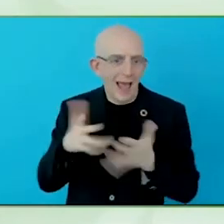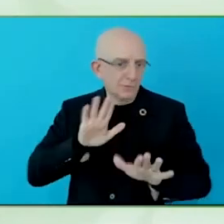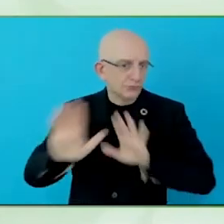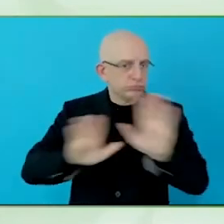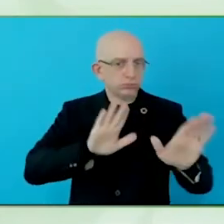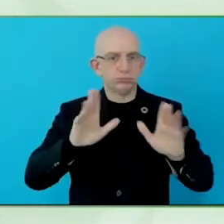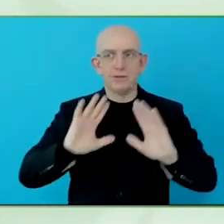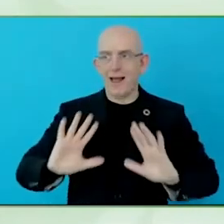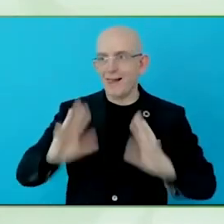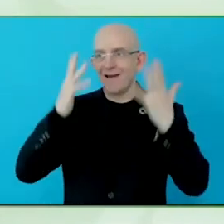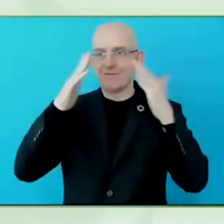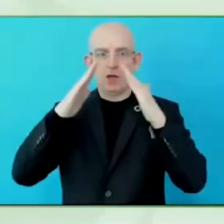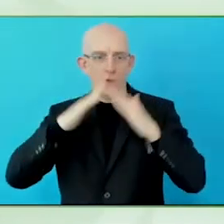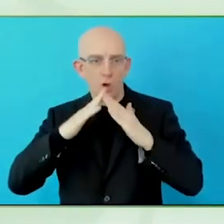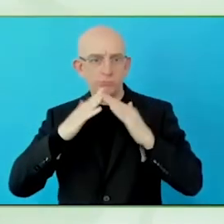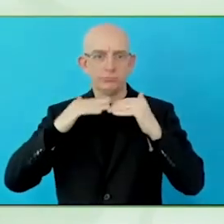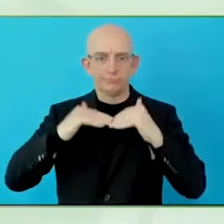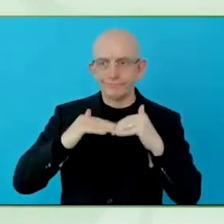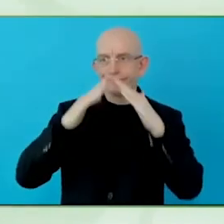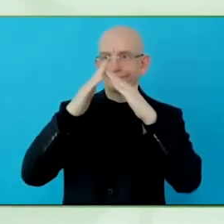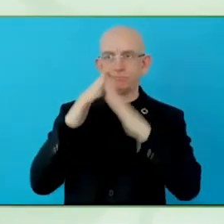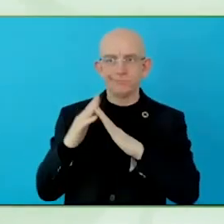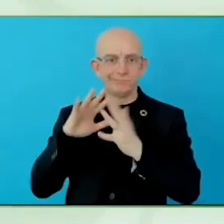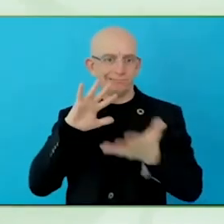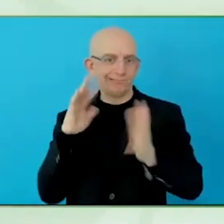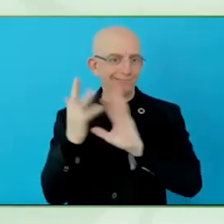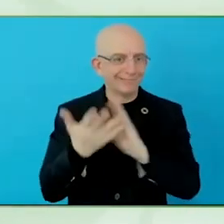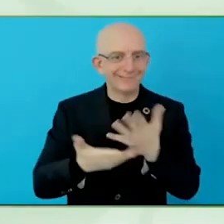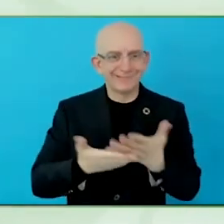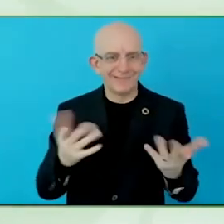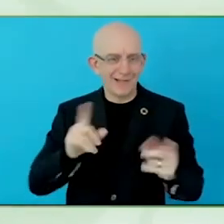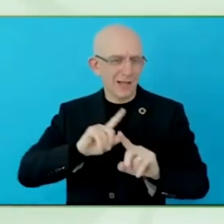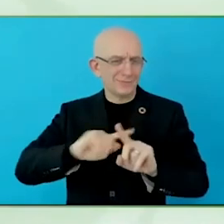media, we take a full diversity of sociocultural aspects and we